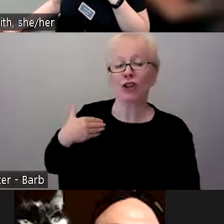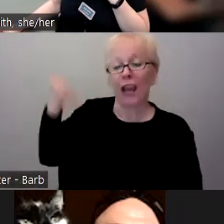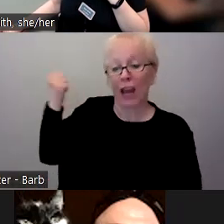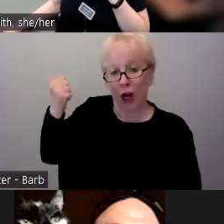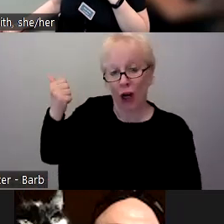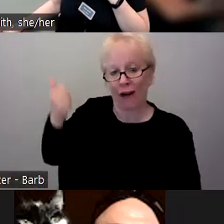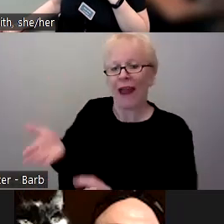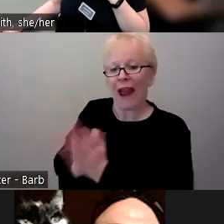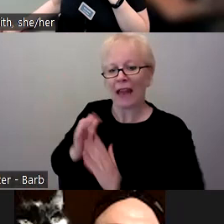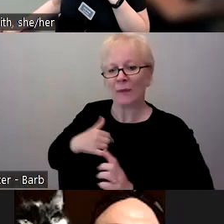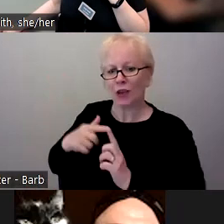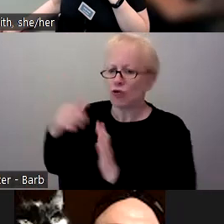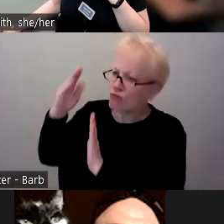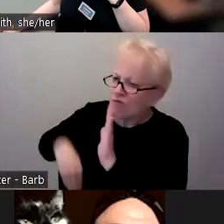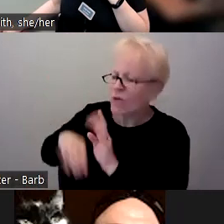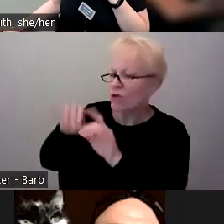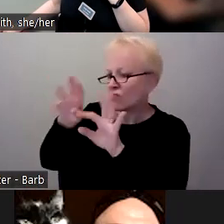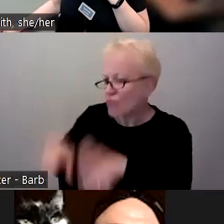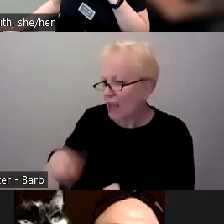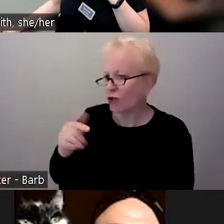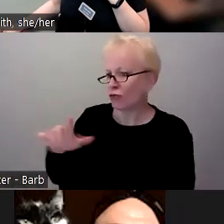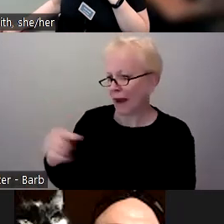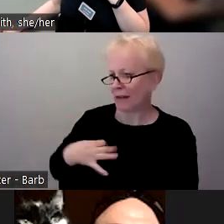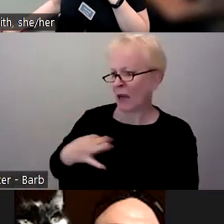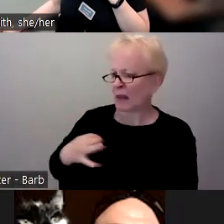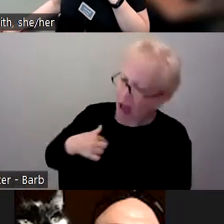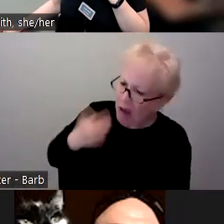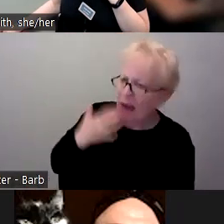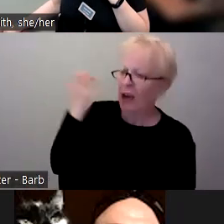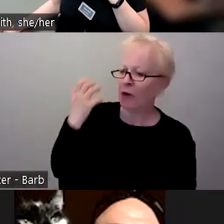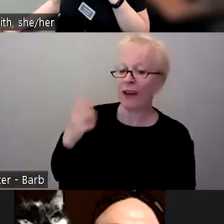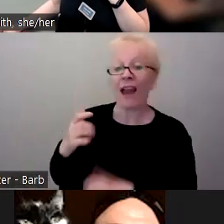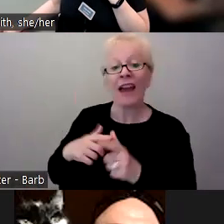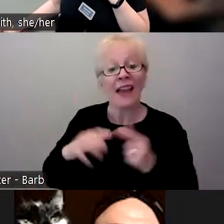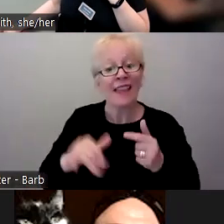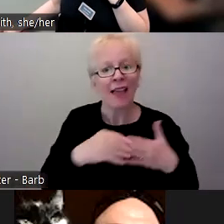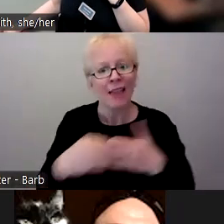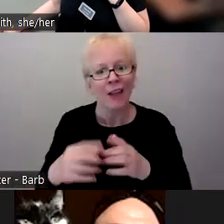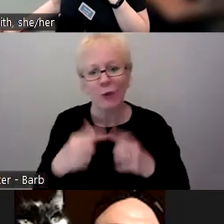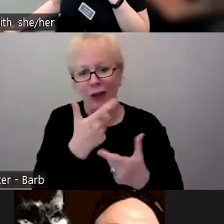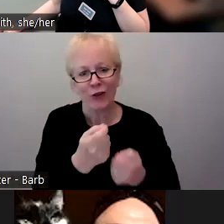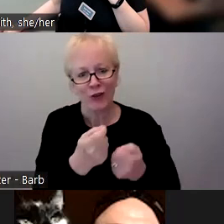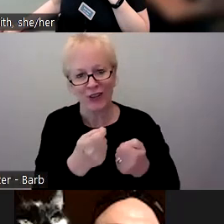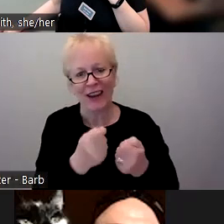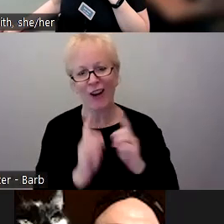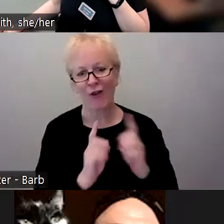it and I'm angry that I had to do that." But we had a really interesting conversation at that point about the things that my partner